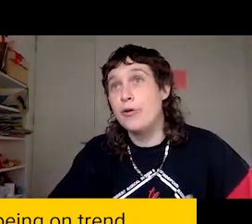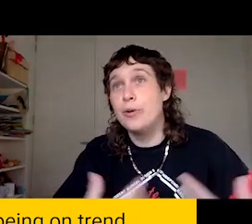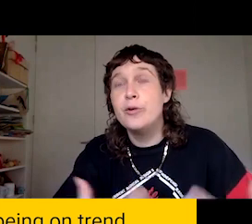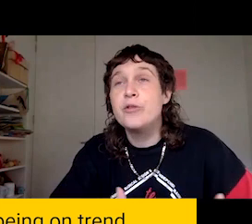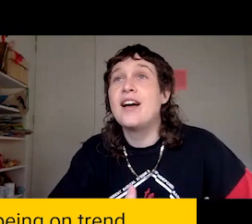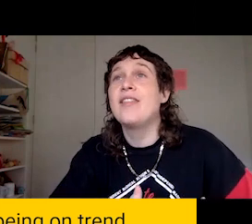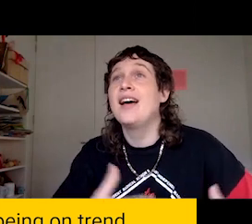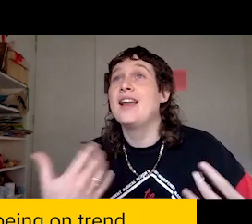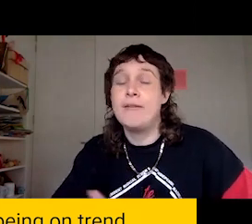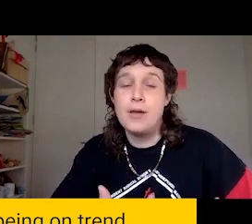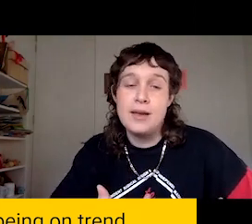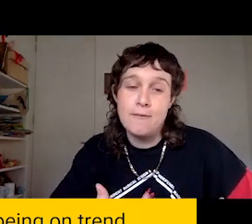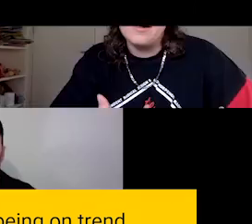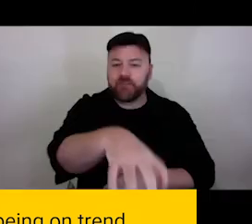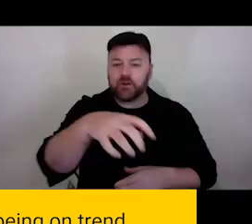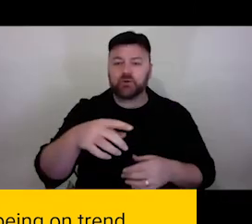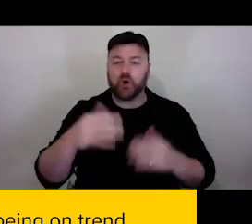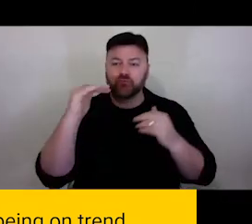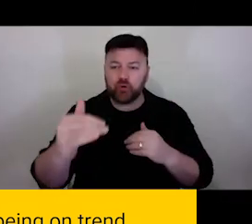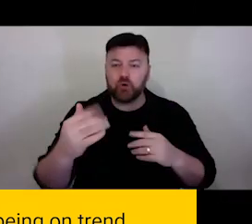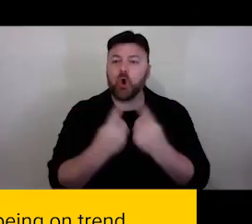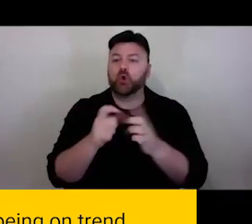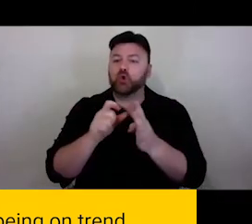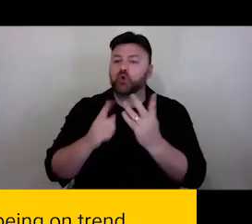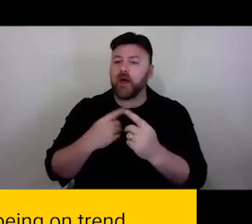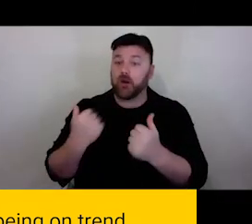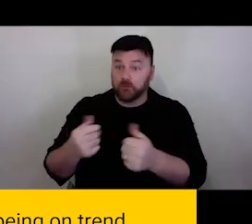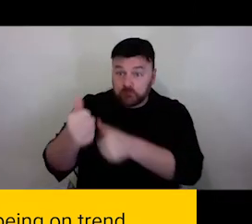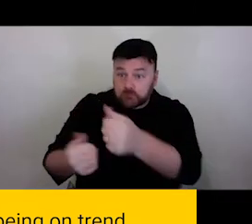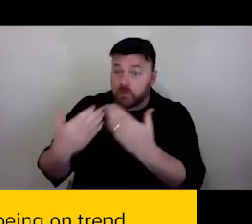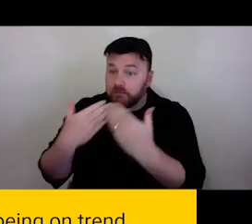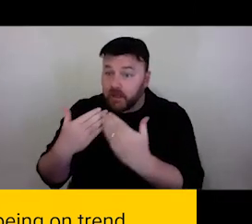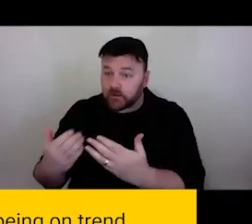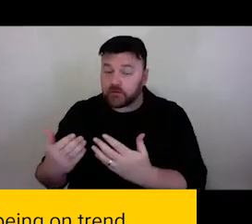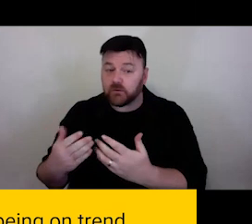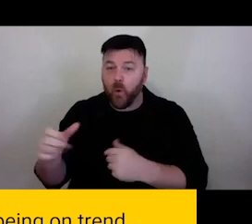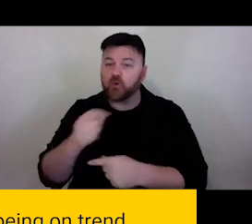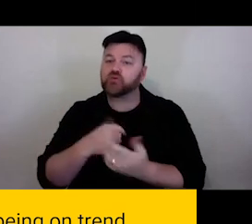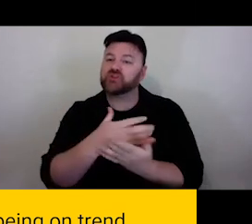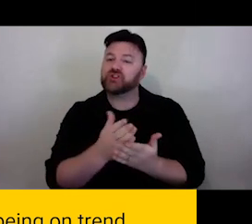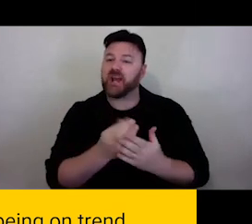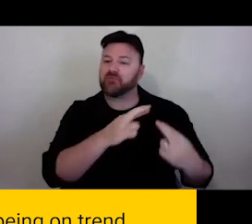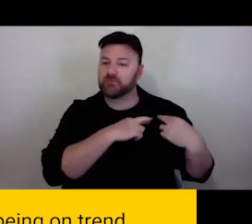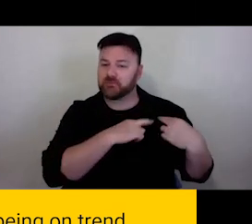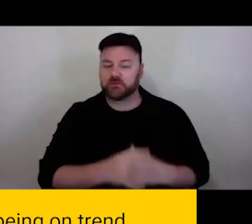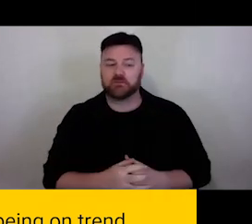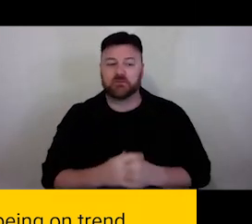Who has done that and have they been valued? Would it have been better if it was shared? The power of having no administrative labour.